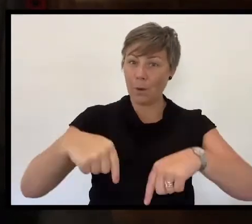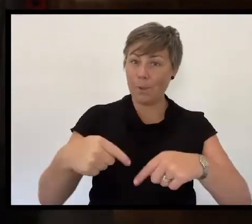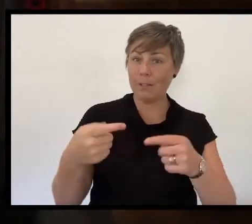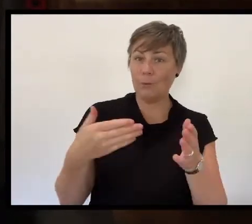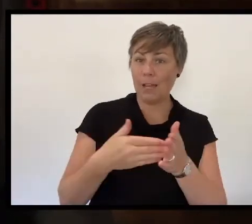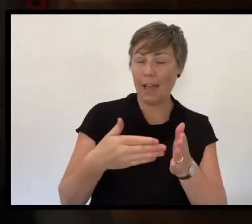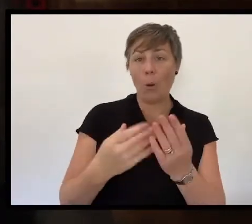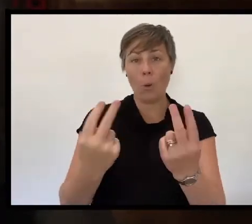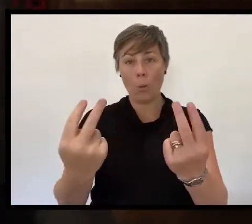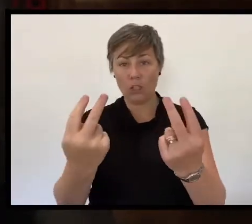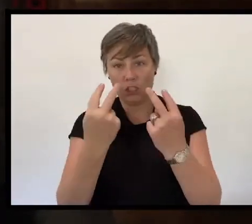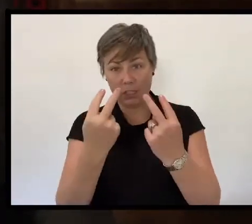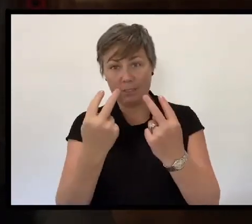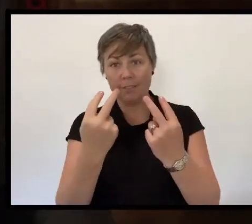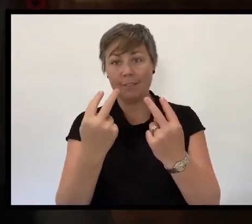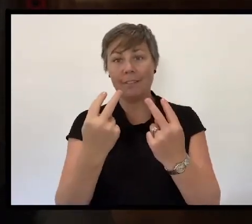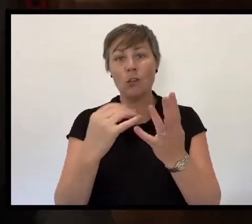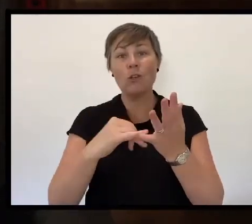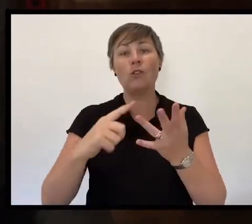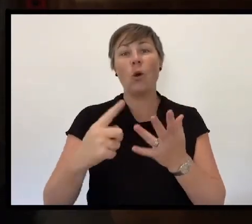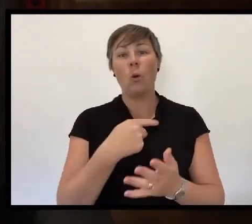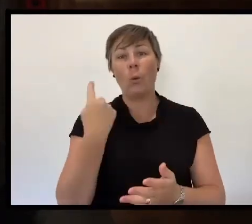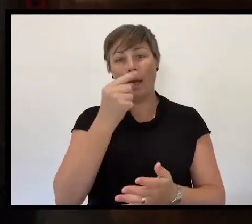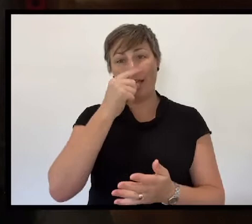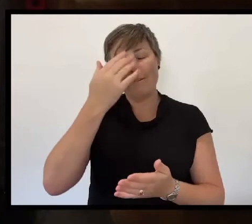those who came home forever changed.